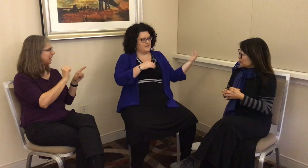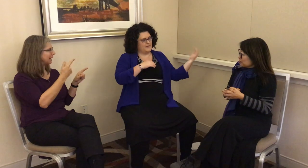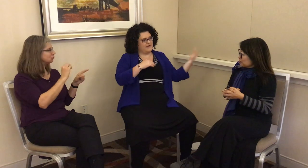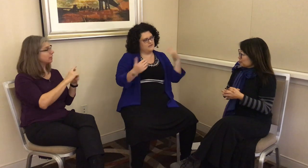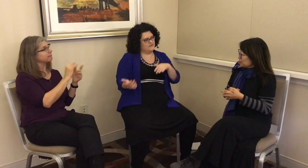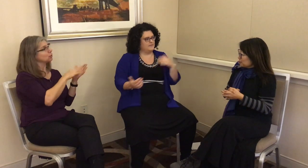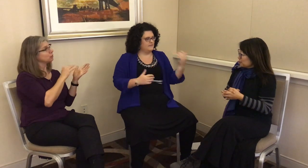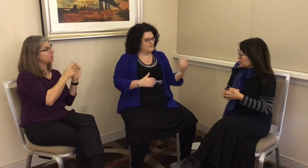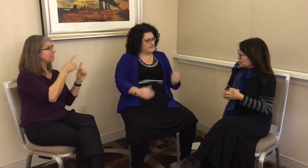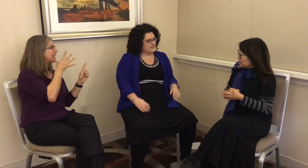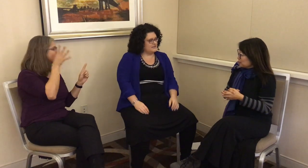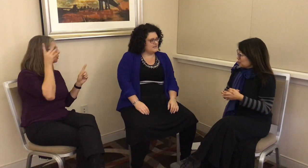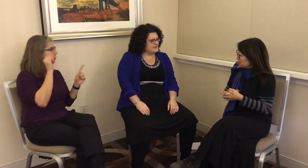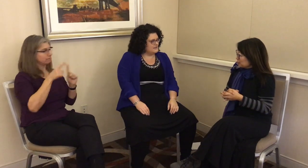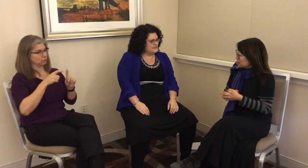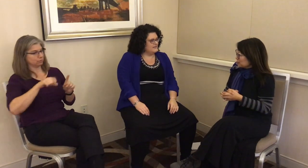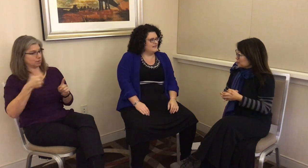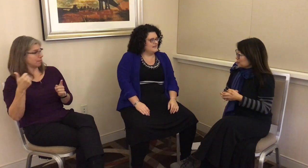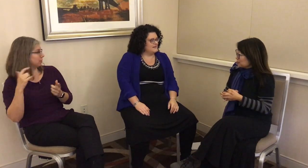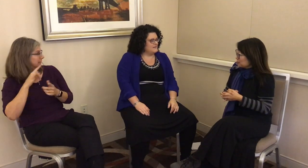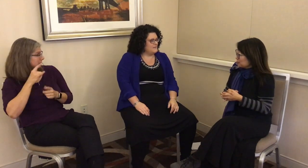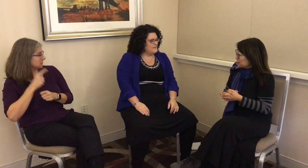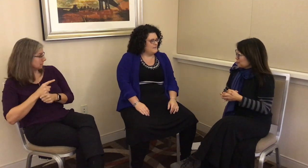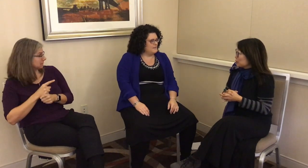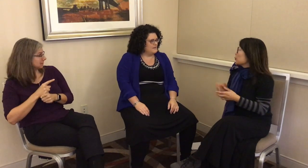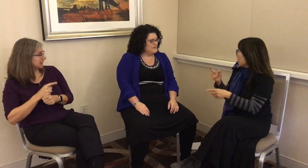from their parents or from other kids? L: Yes, exactly.